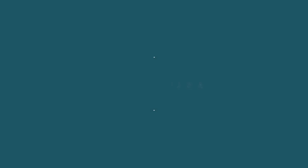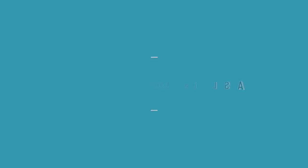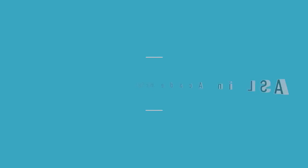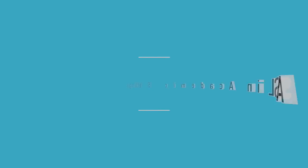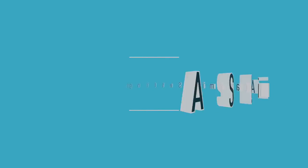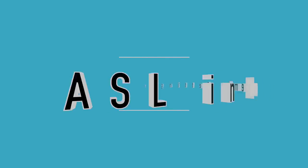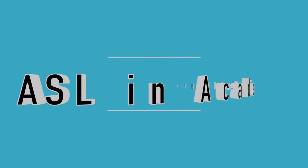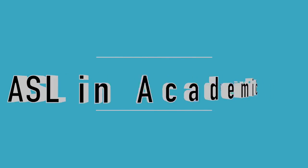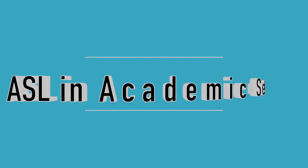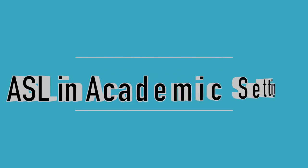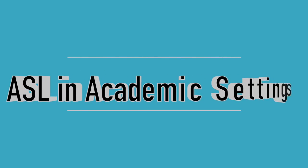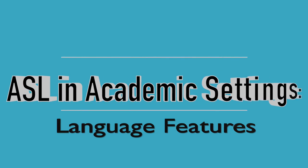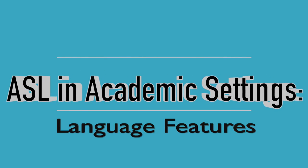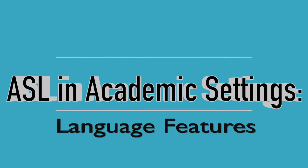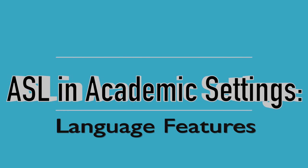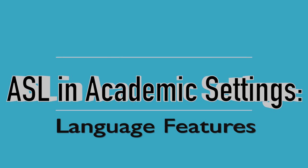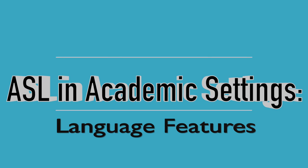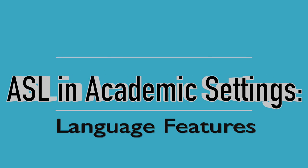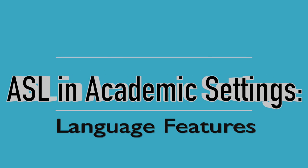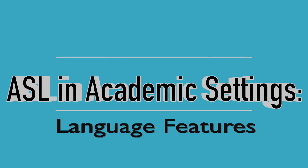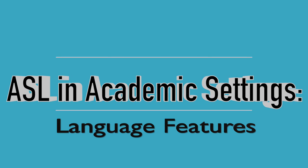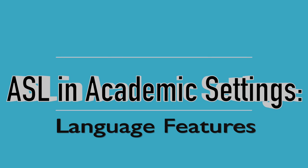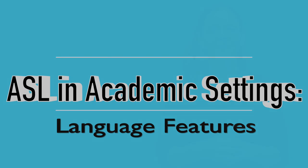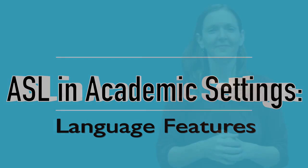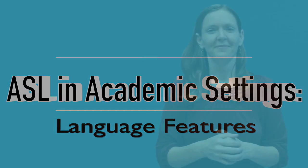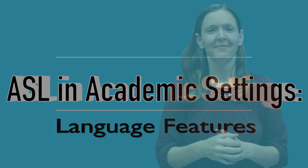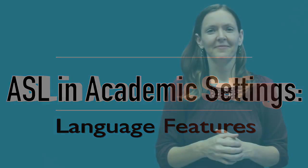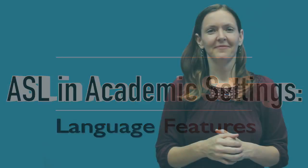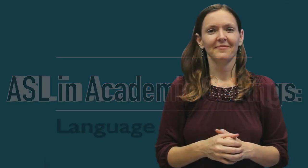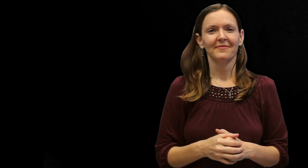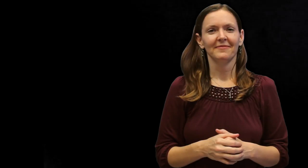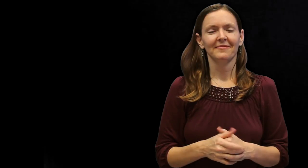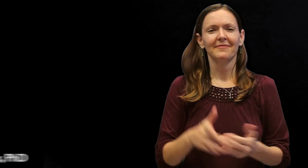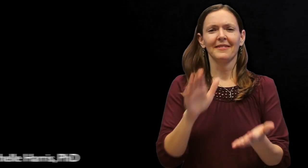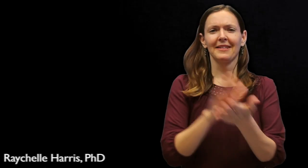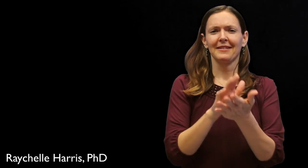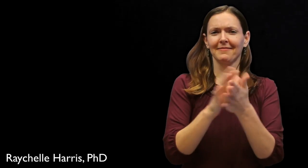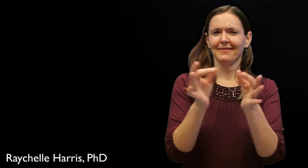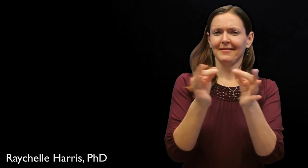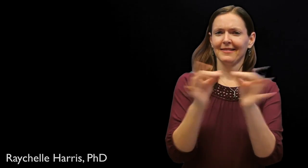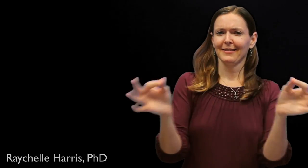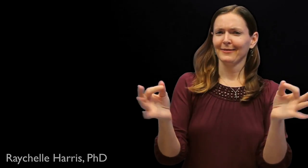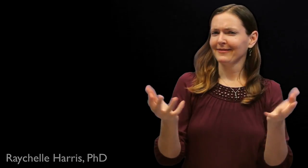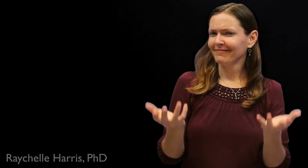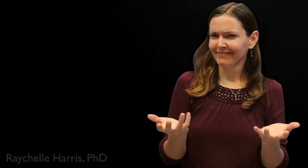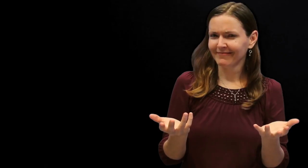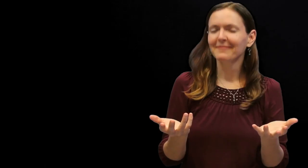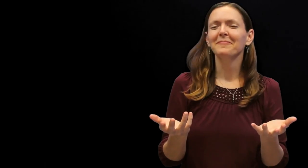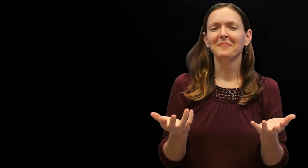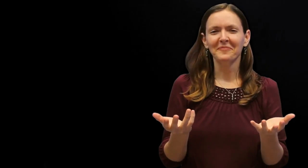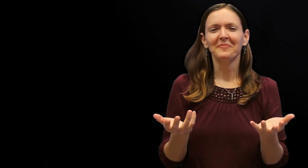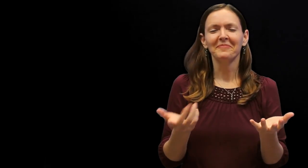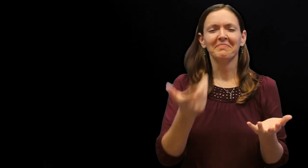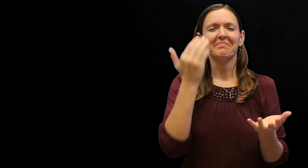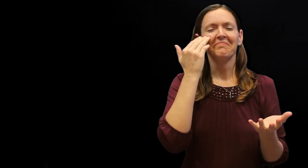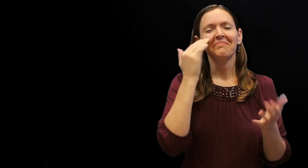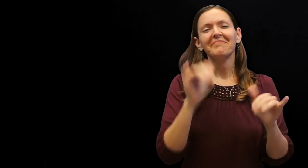[Image/text: ASL in Academic Settings: Language Features are in black font on light blue background] [Image: A white female is wearing a dark purple cardigan with a weaved collar. She is wearing earrings and her brown hair is down past her shoulders. She narrates for the full video article.] What is academic language? [Text: Raychelle Harris, PhD is on the lower left corner]